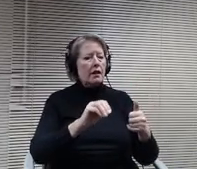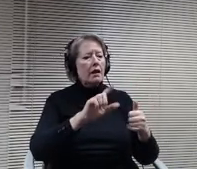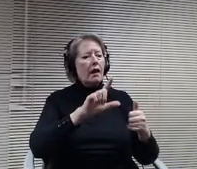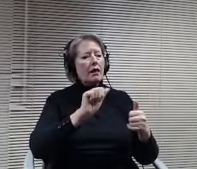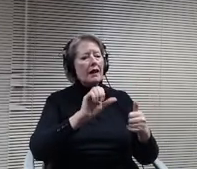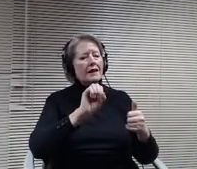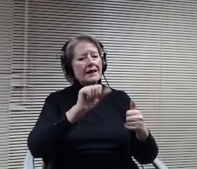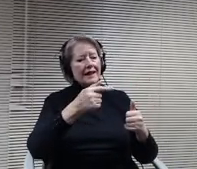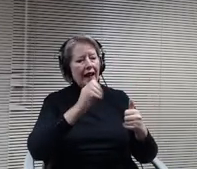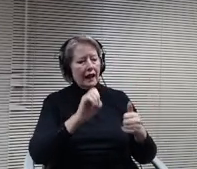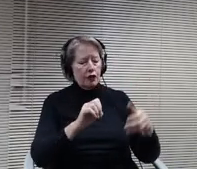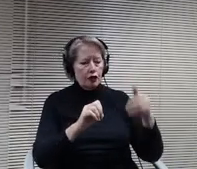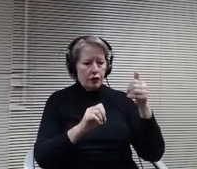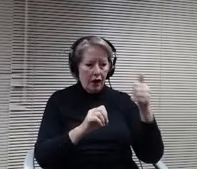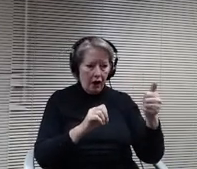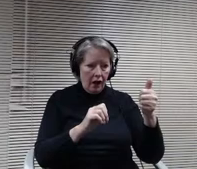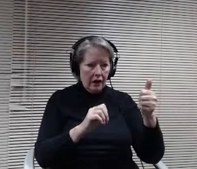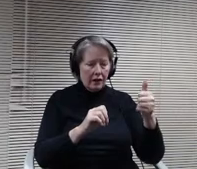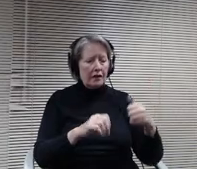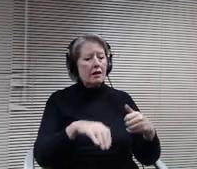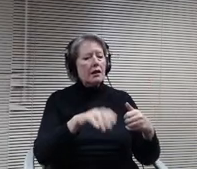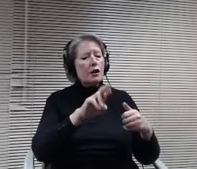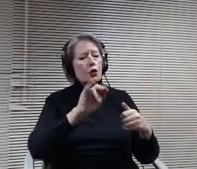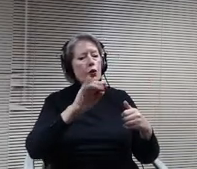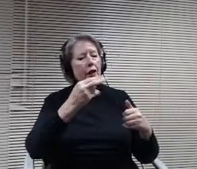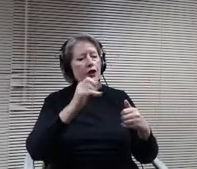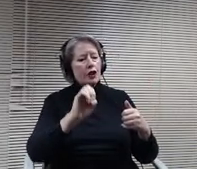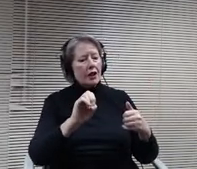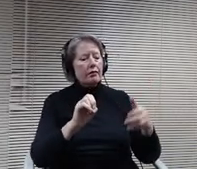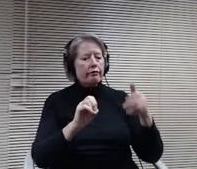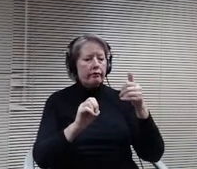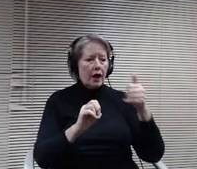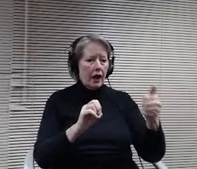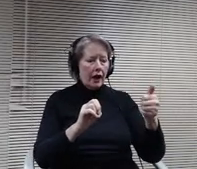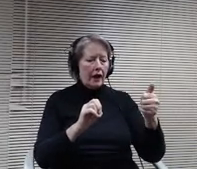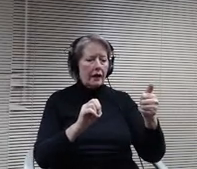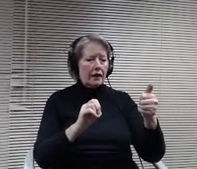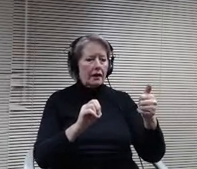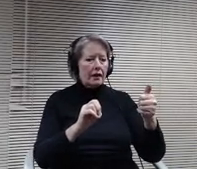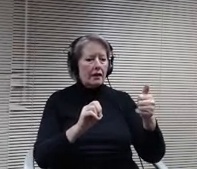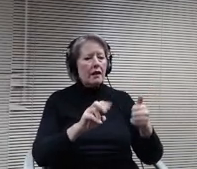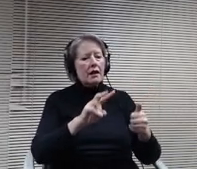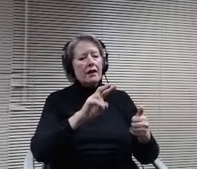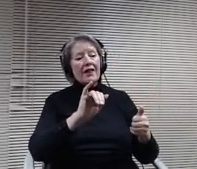Or remember Richie. Hi board member Vitaly High, Board member Wagner.